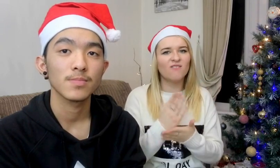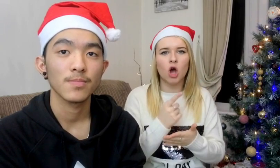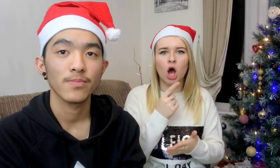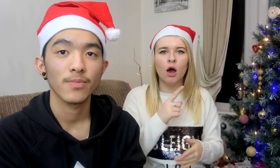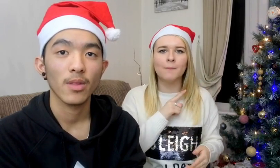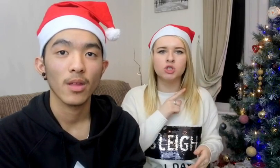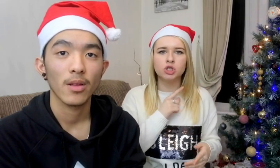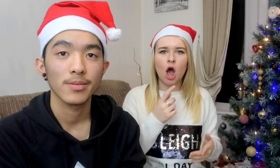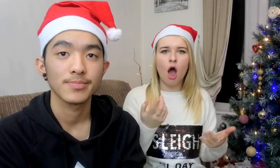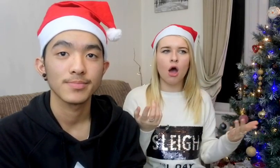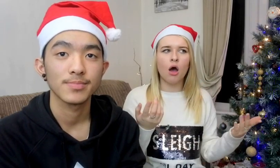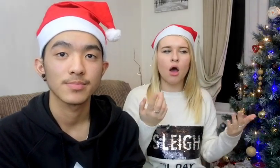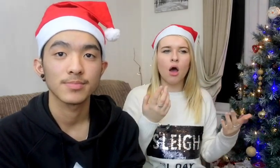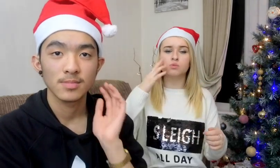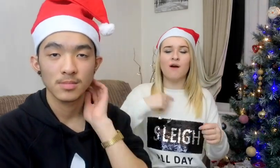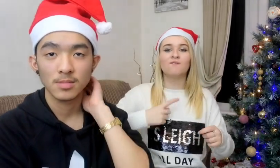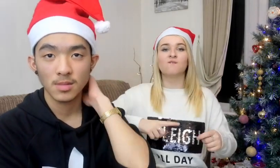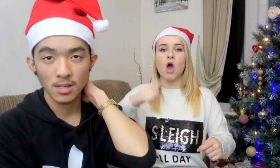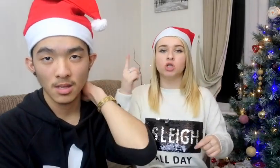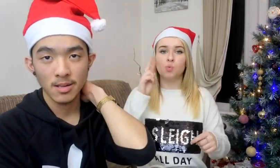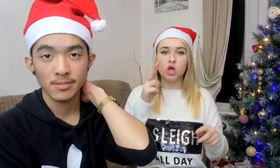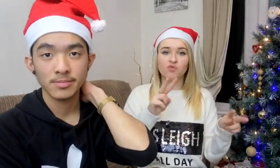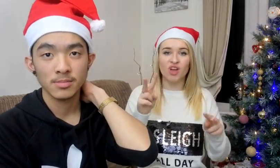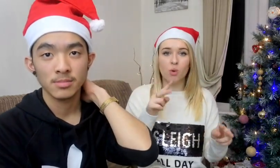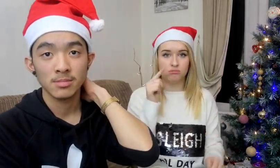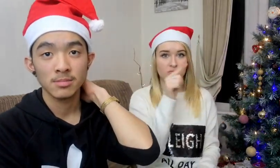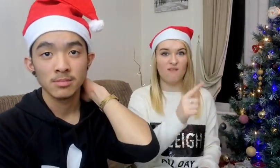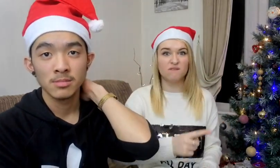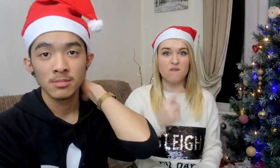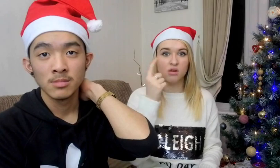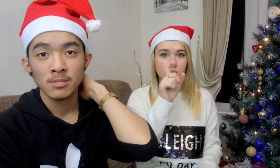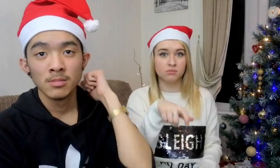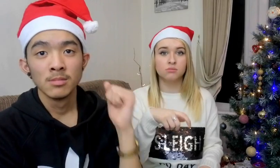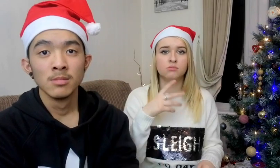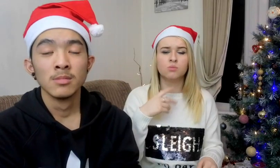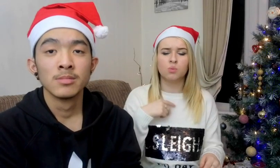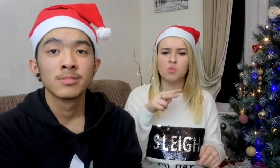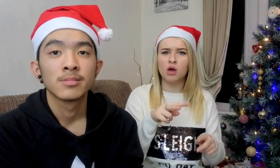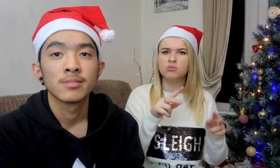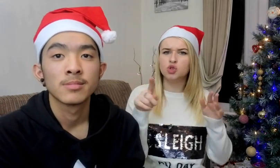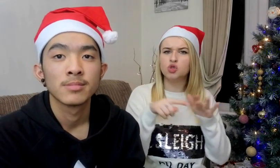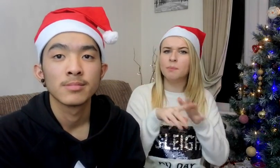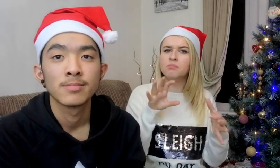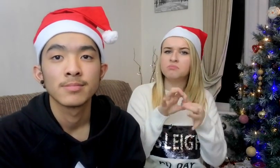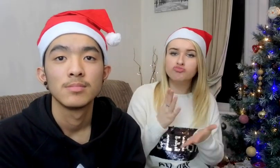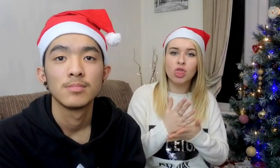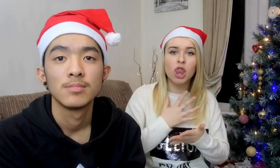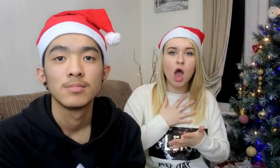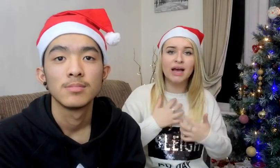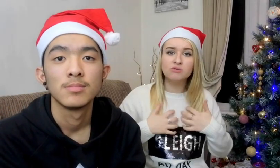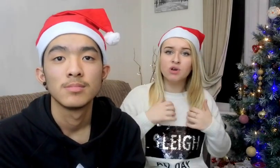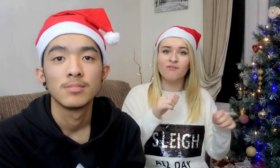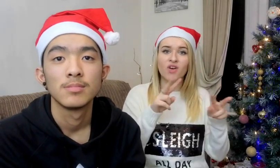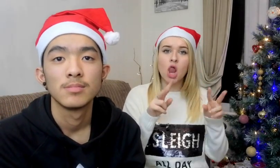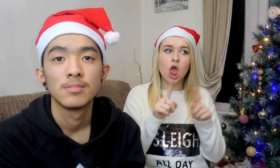It has to be definitely her, because When I first watch her videos Zoella is the first person that I've watched I like the most interesting videos about her